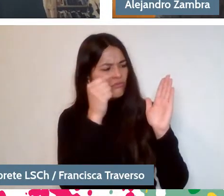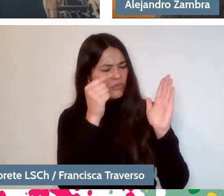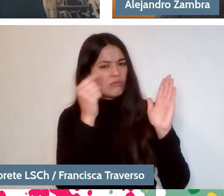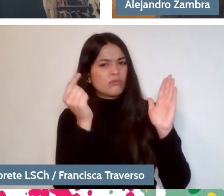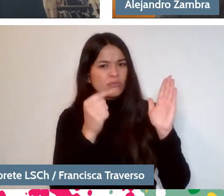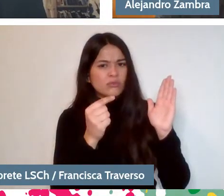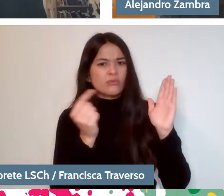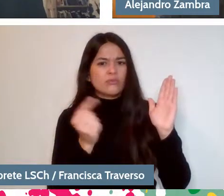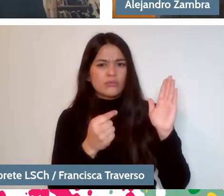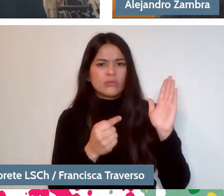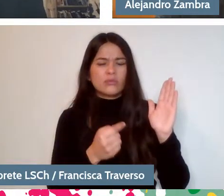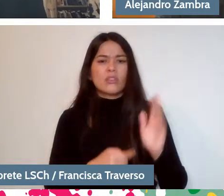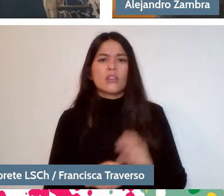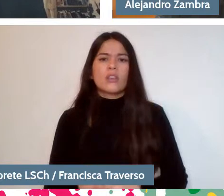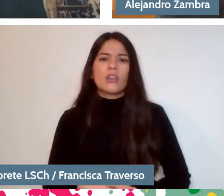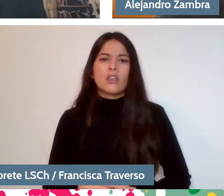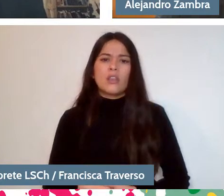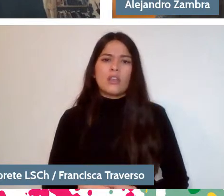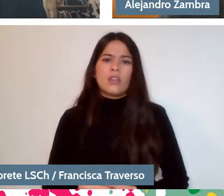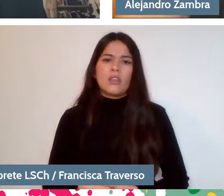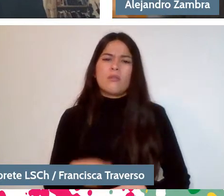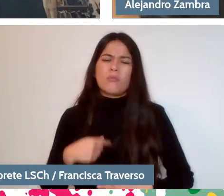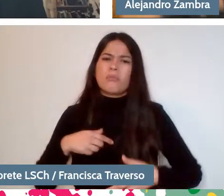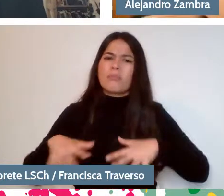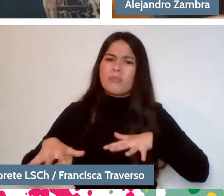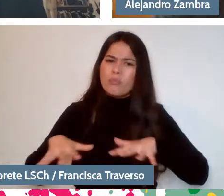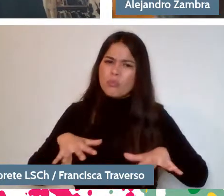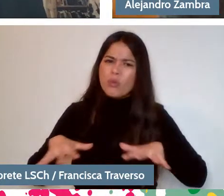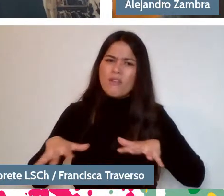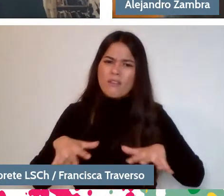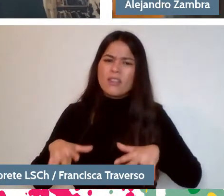has moved me a lot. I also recognize something